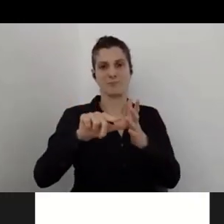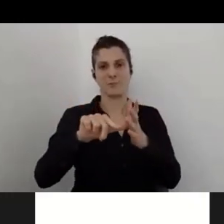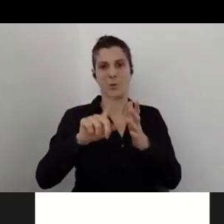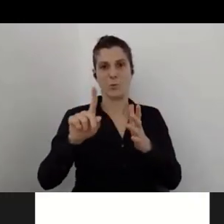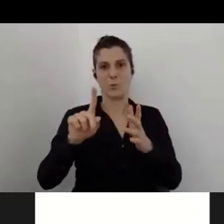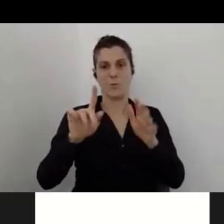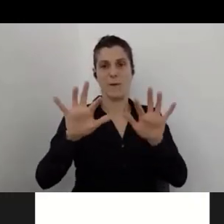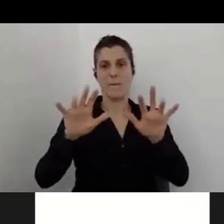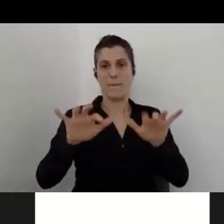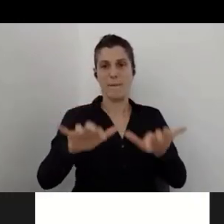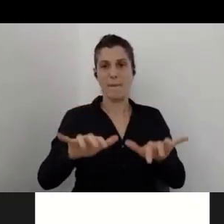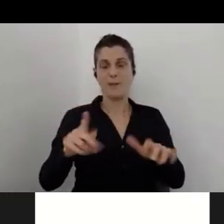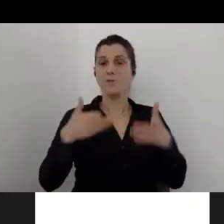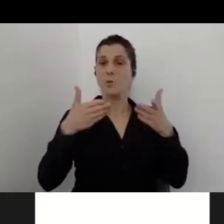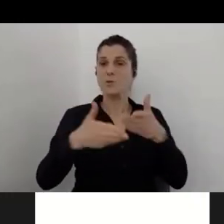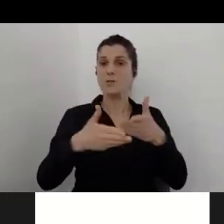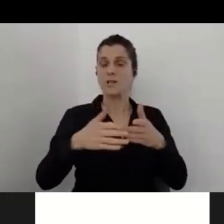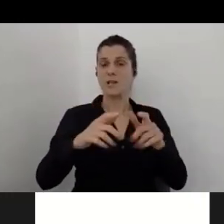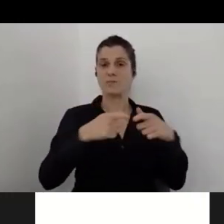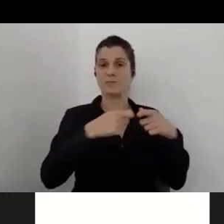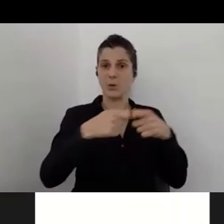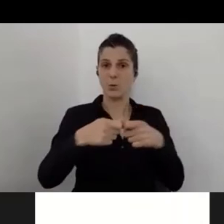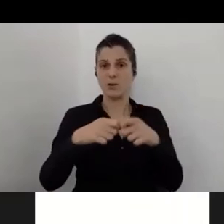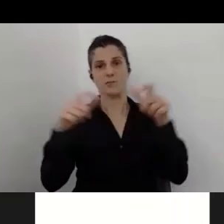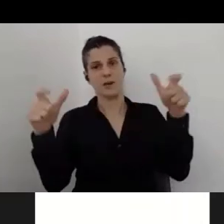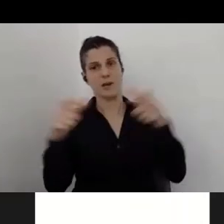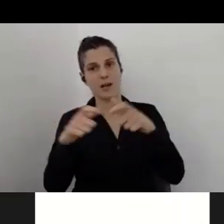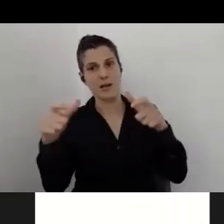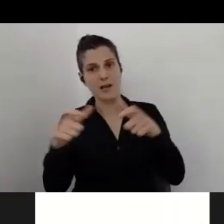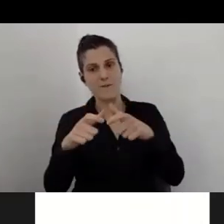help businesses and organizations to efficiently caption all the audio and video